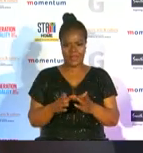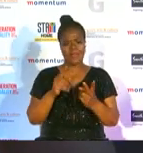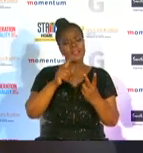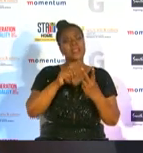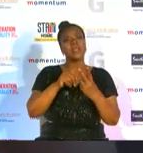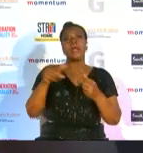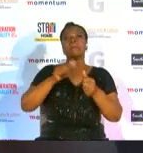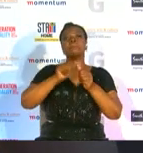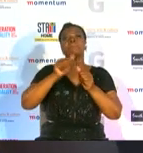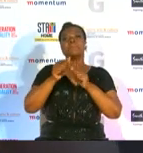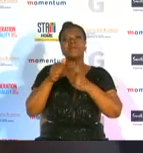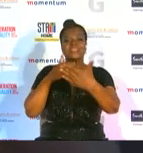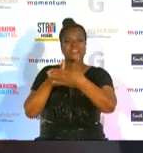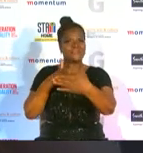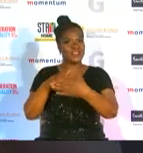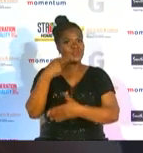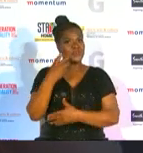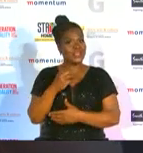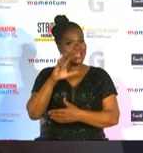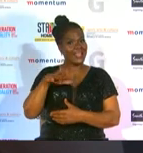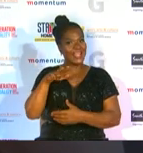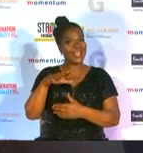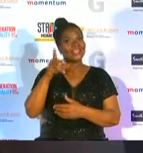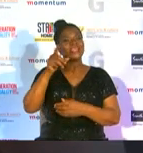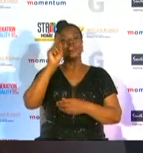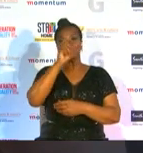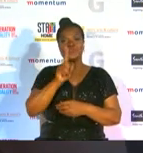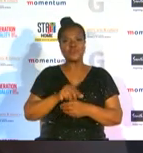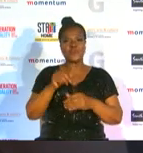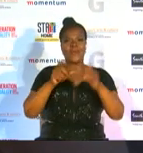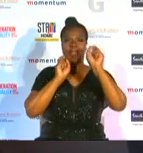of the 2019 suncorp super league in australia